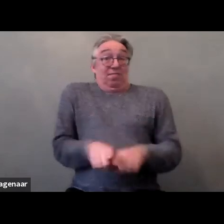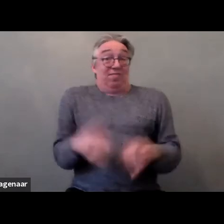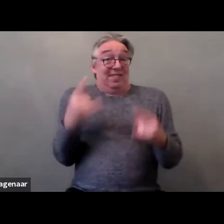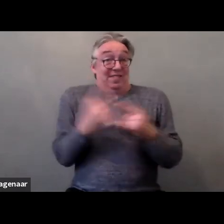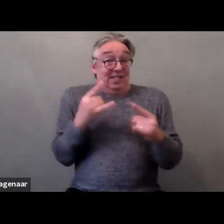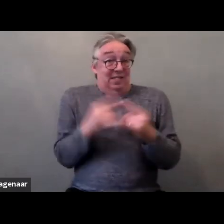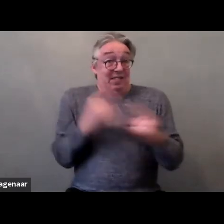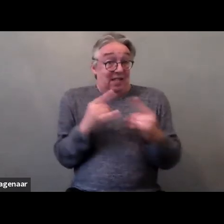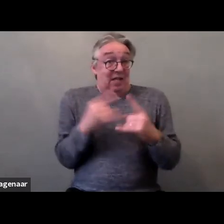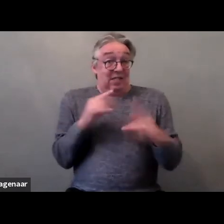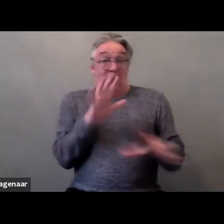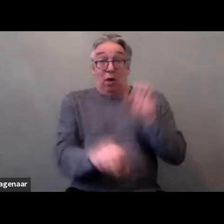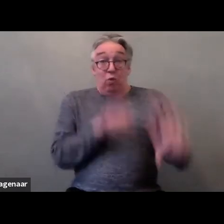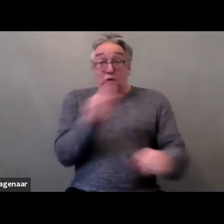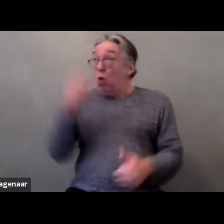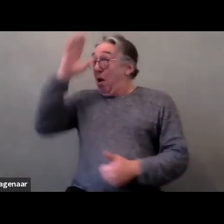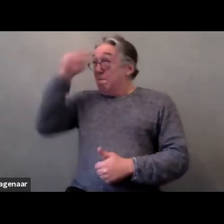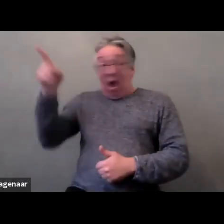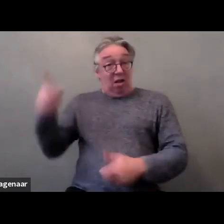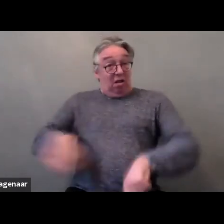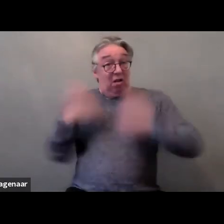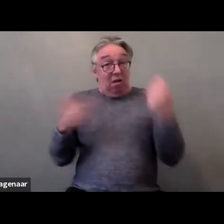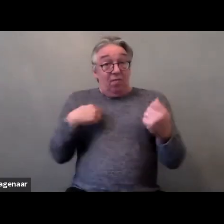Because they were men, undressing her against her will.